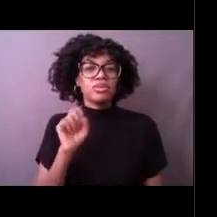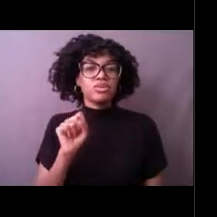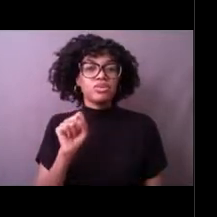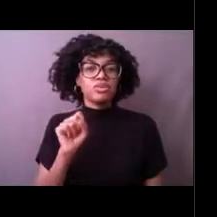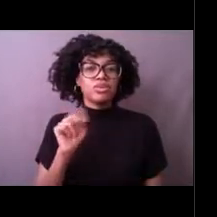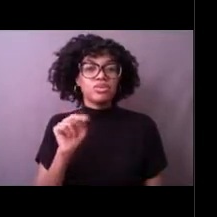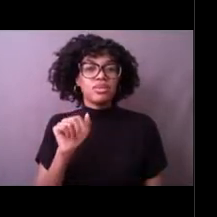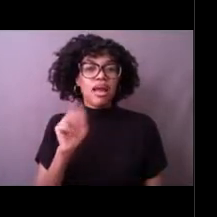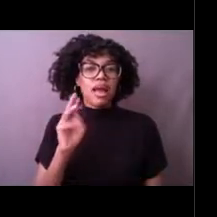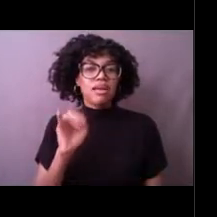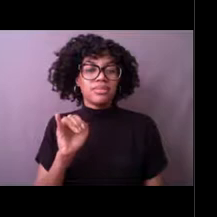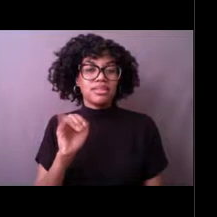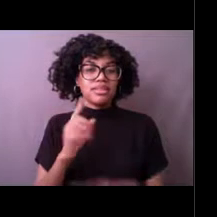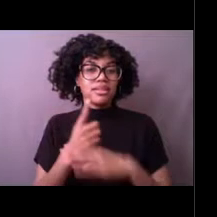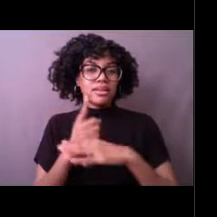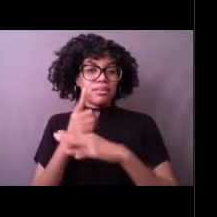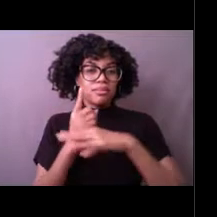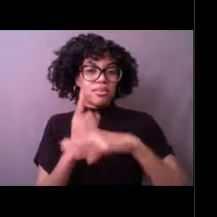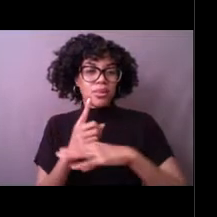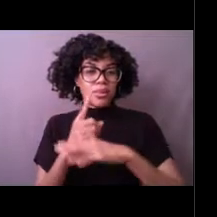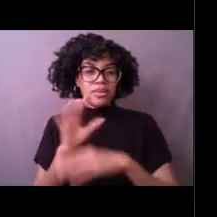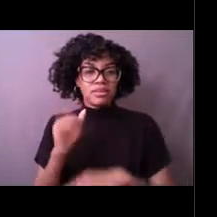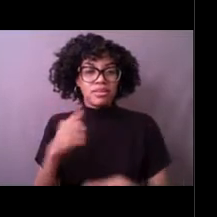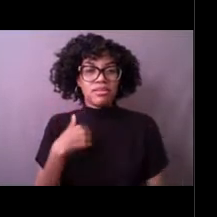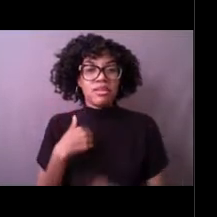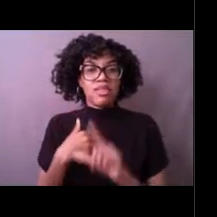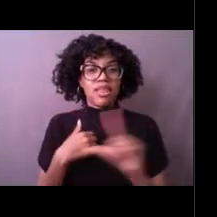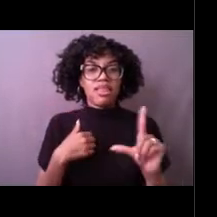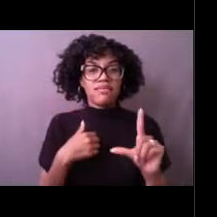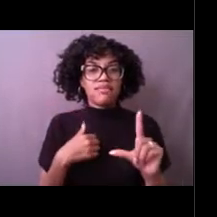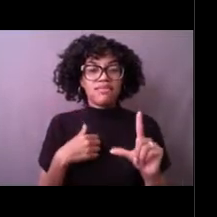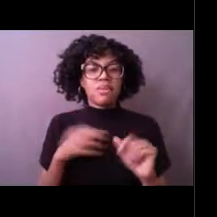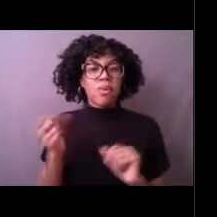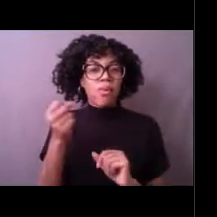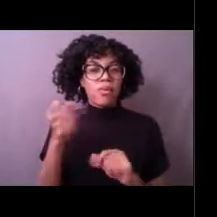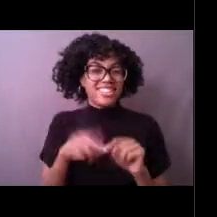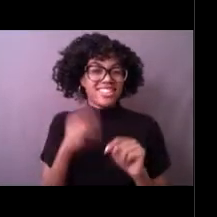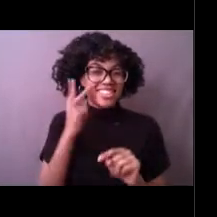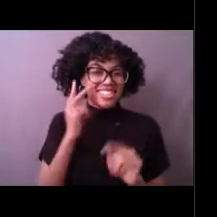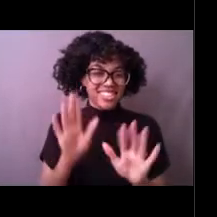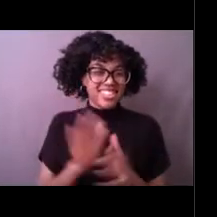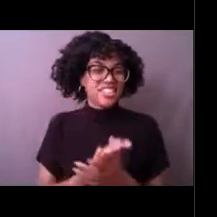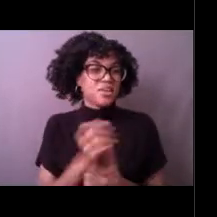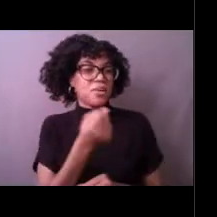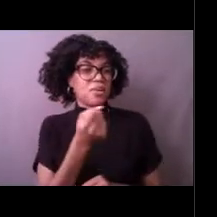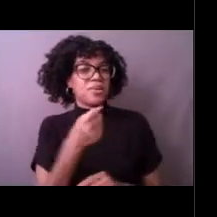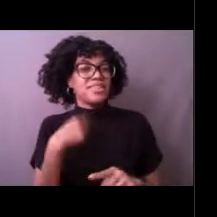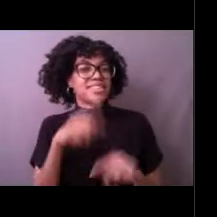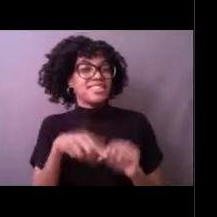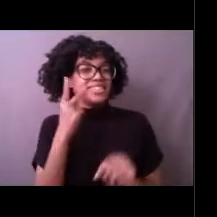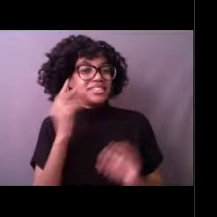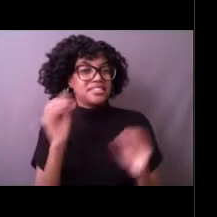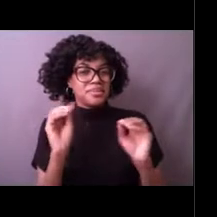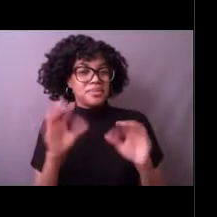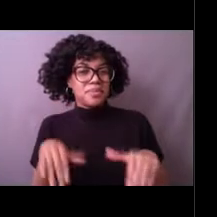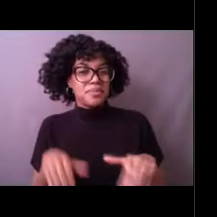on the left hand side of your screen. And this animation - Hang one. Give us one second, we're not seeing anything yet. Hold on.